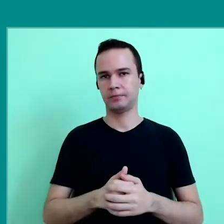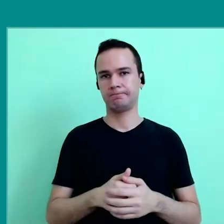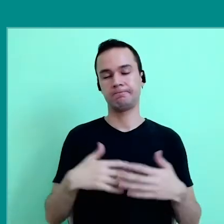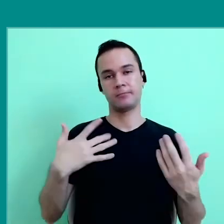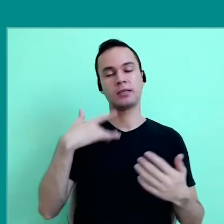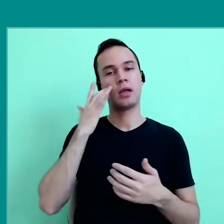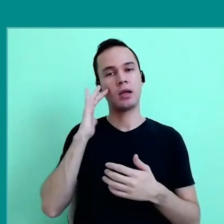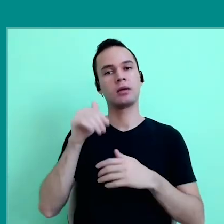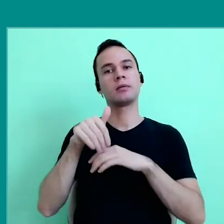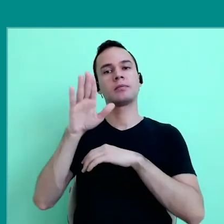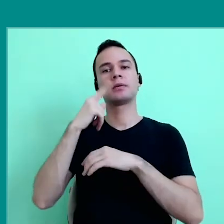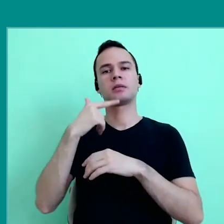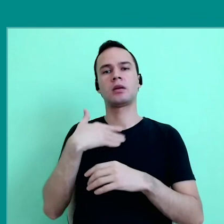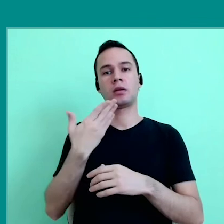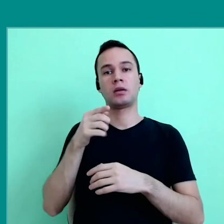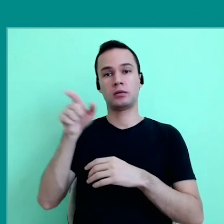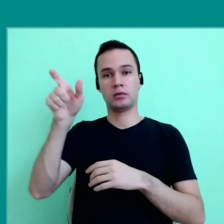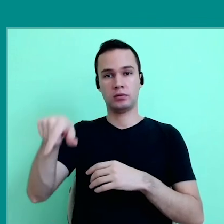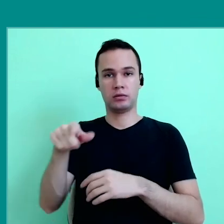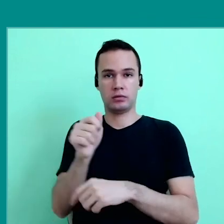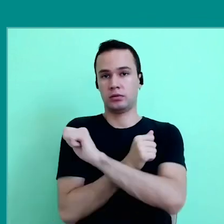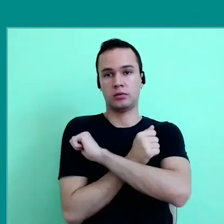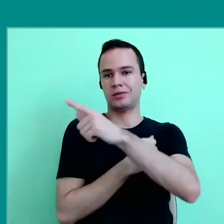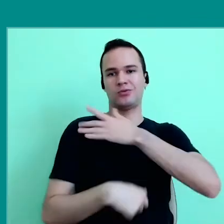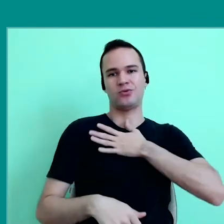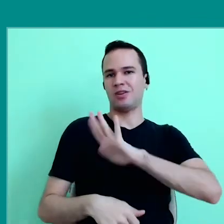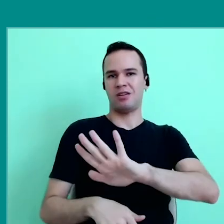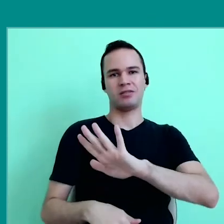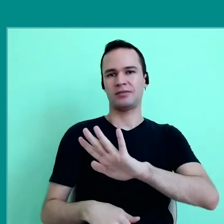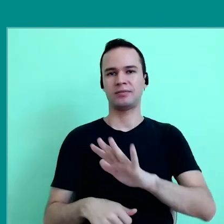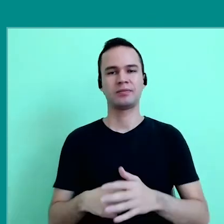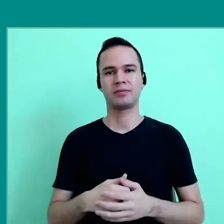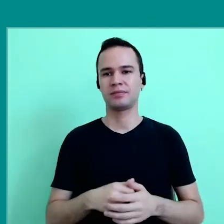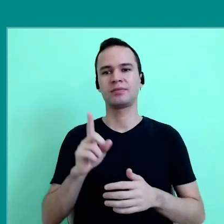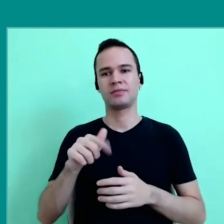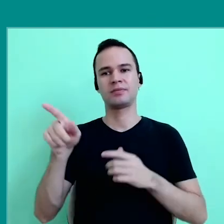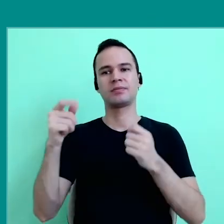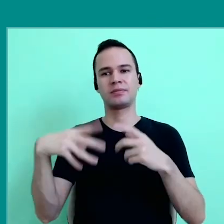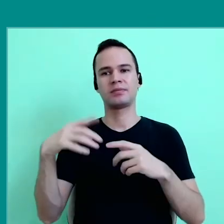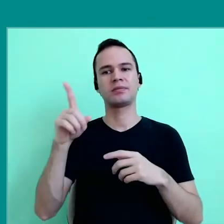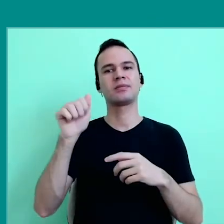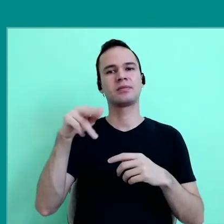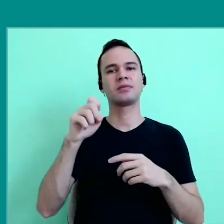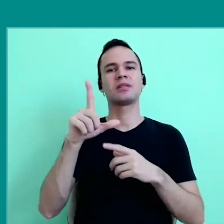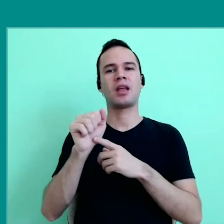Perhaps, I think the biggest surprise is that the students are not happy with this situation, as Angela said, these data,